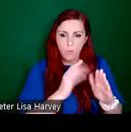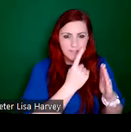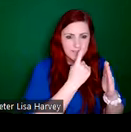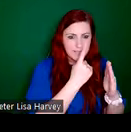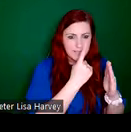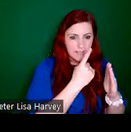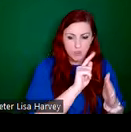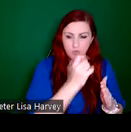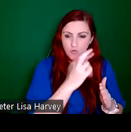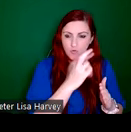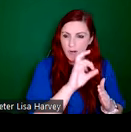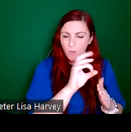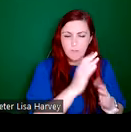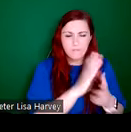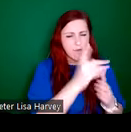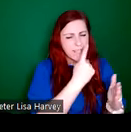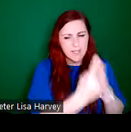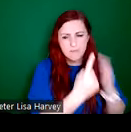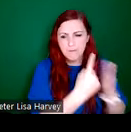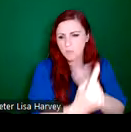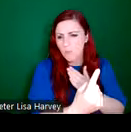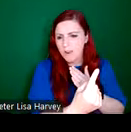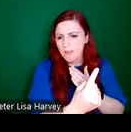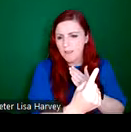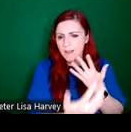Ghloine's designs so Harry Clarke, under his supervision, Clarke Studios was